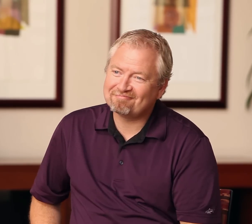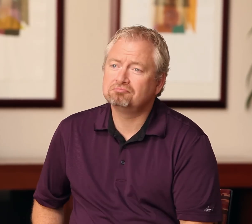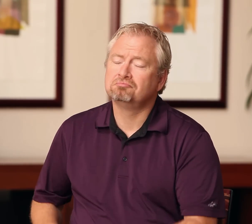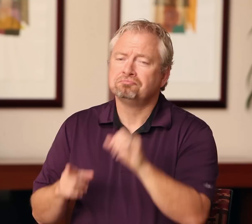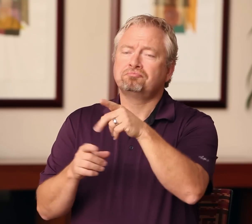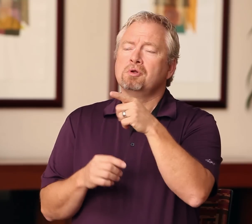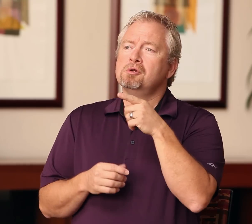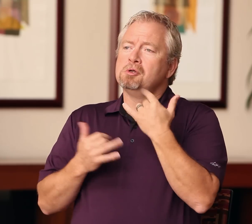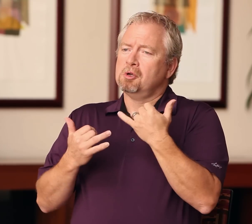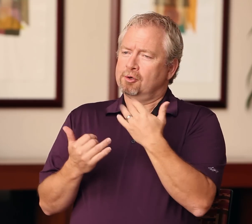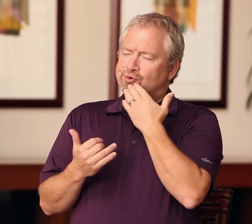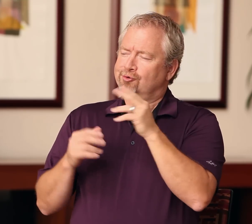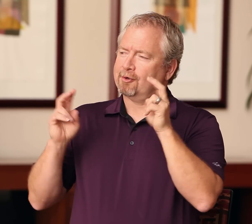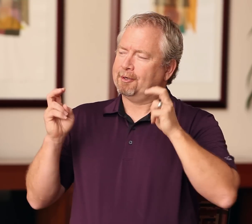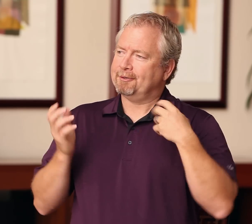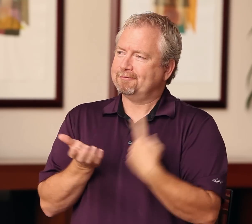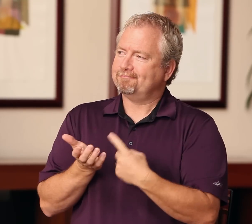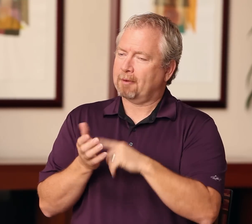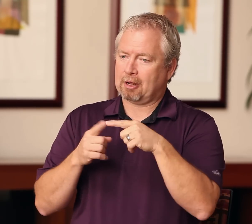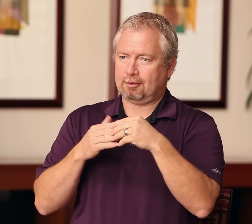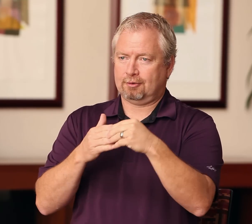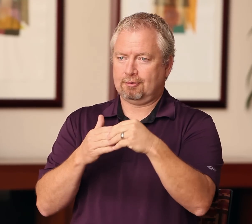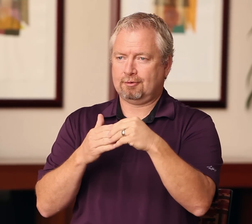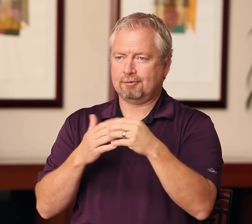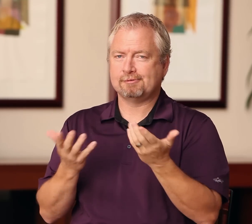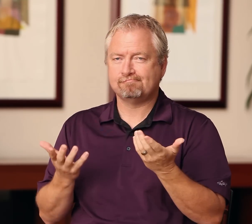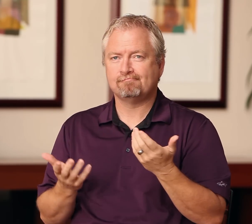All right. A good current topic is leadership and CDIs.